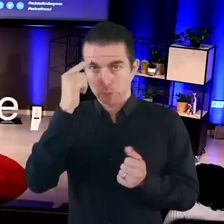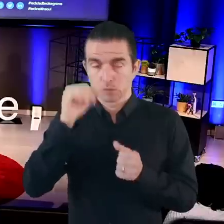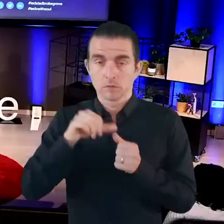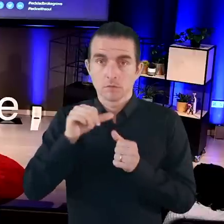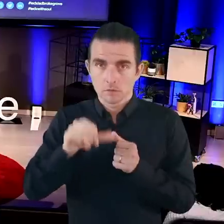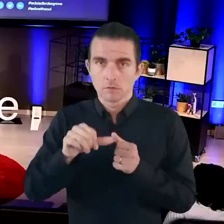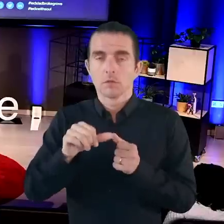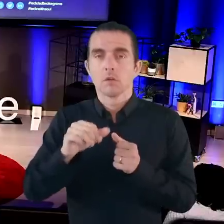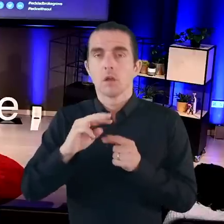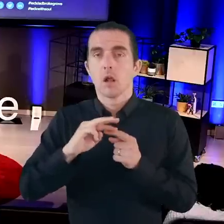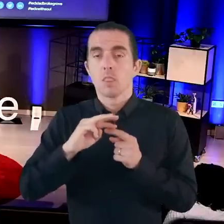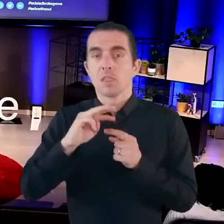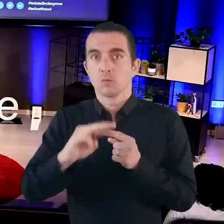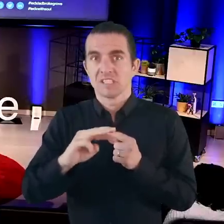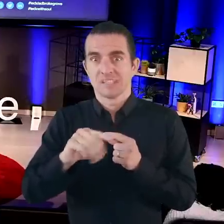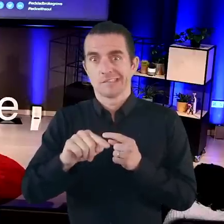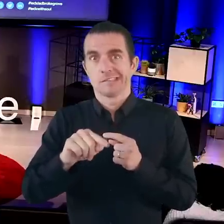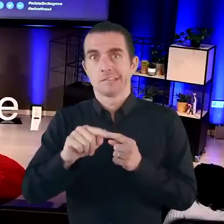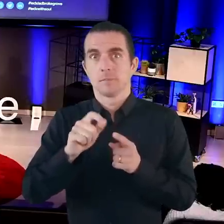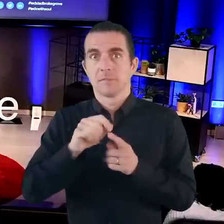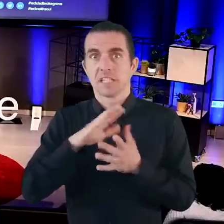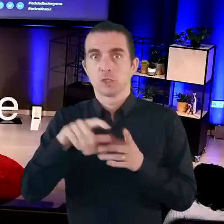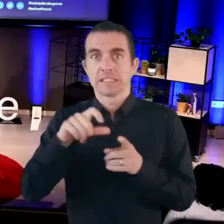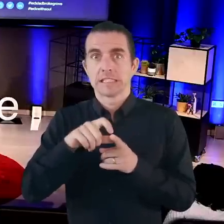Brain surgery is three weeks before my PhD exam.